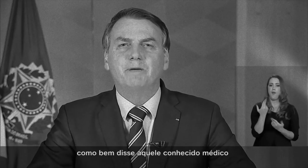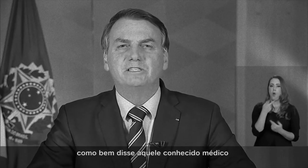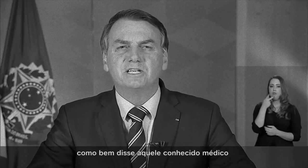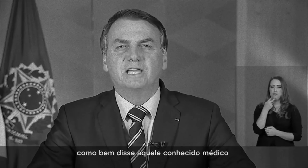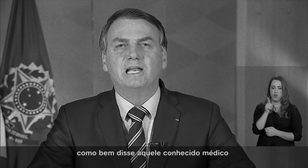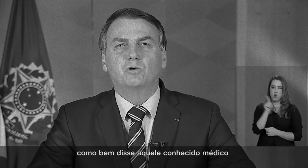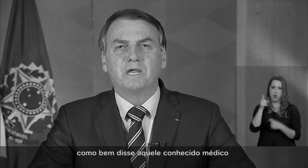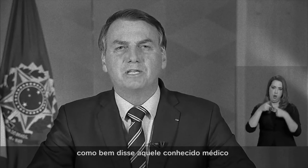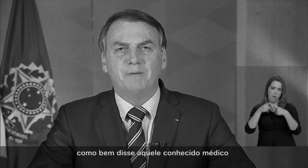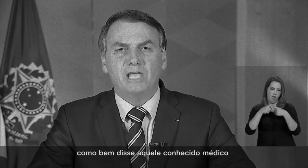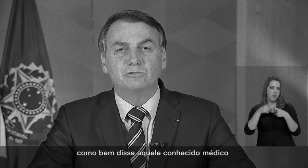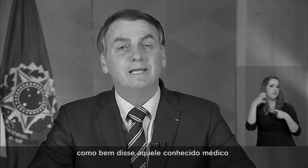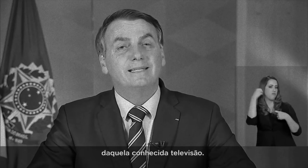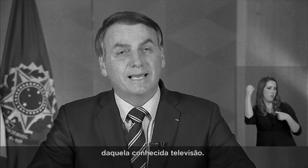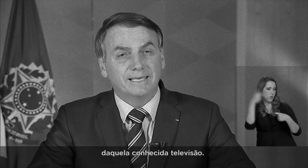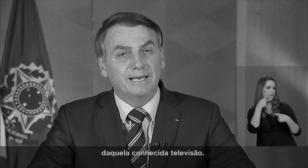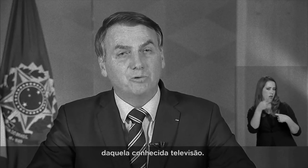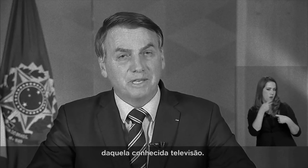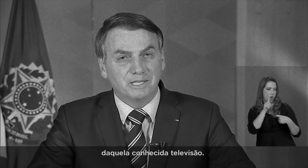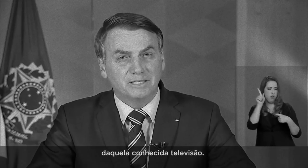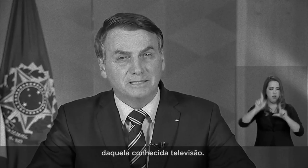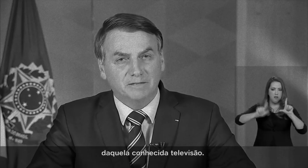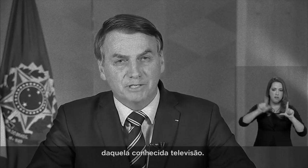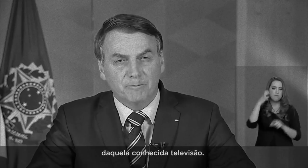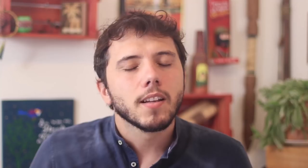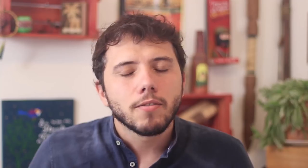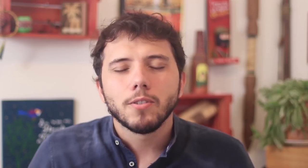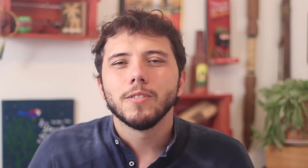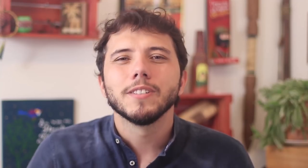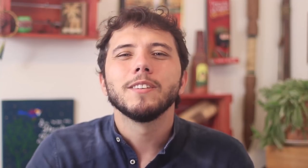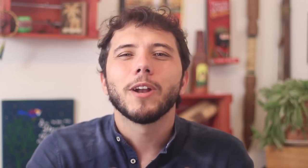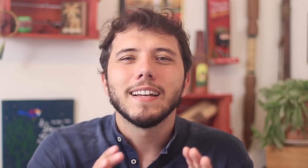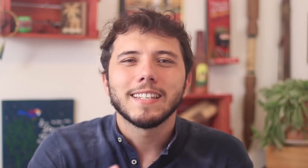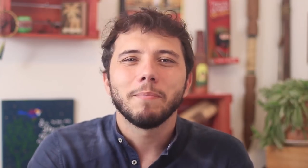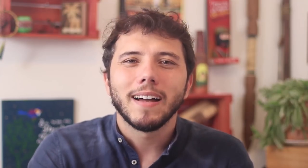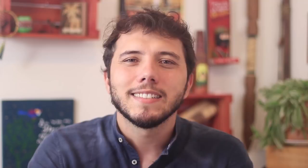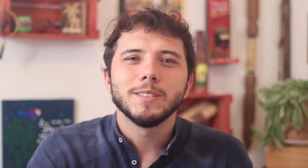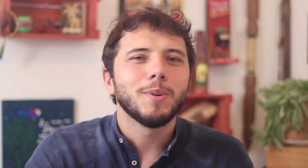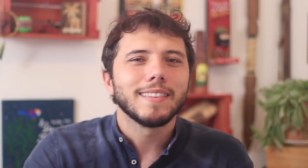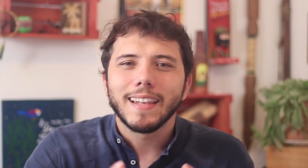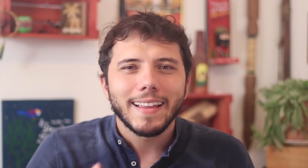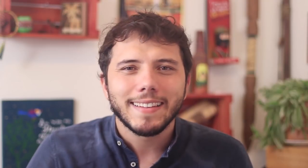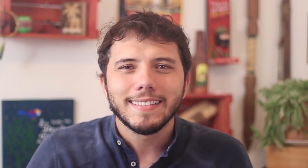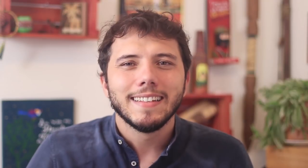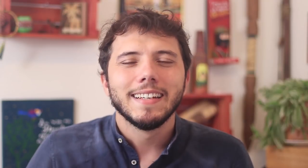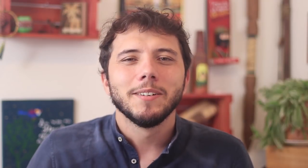as that well known doctor from that well known network said. I will ignore the "athlete part".